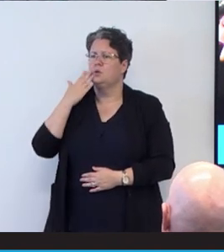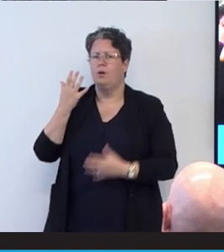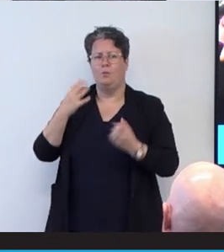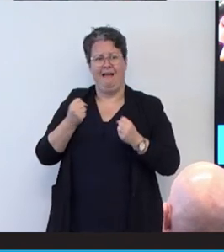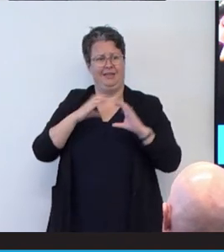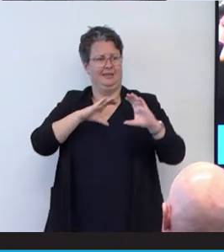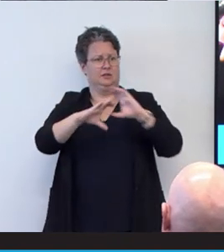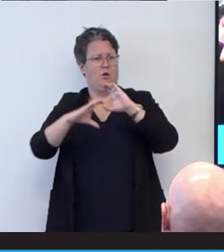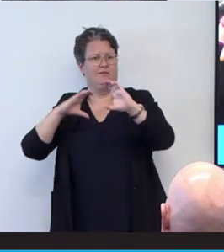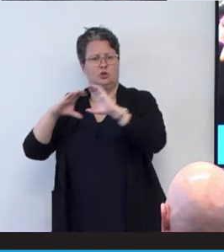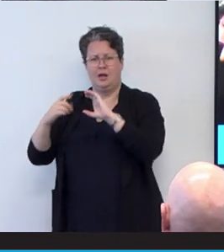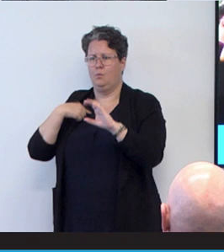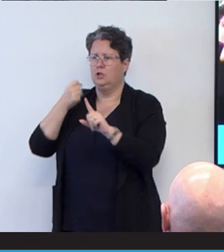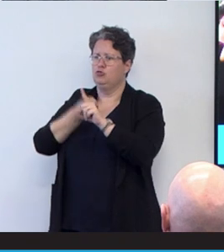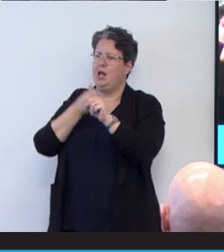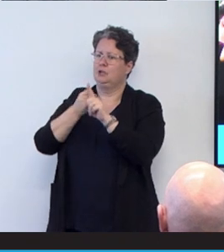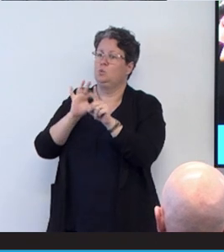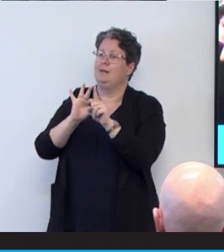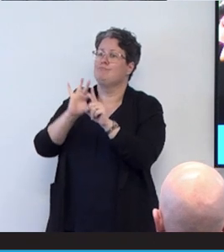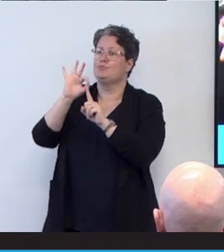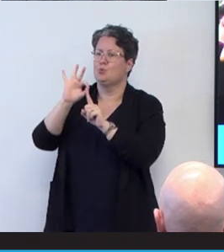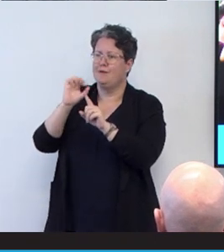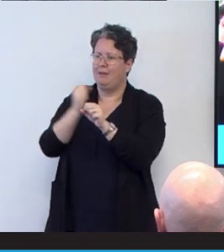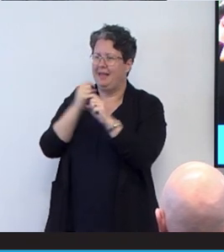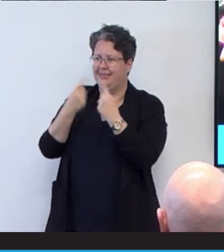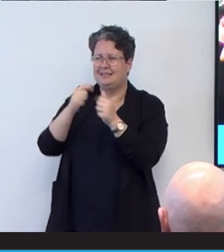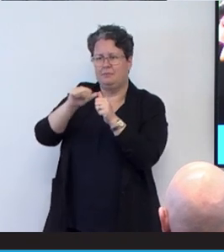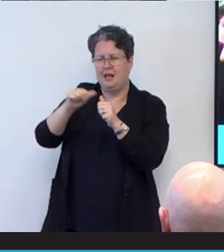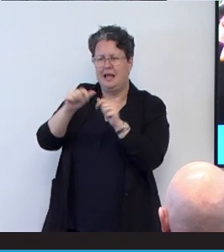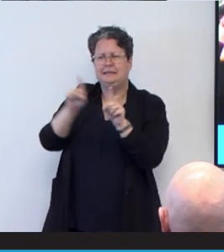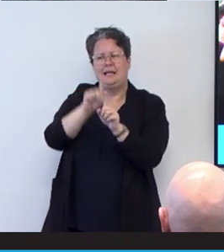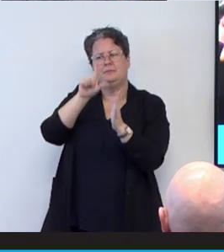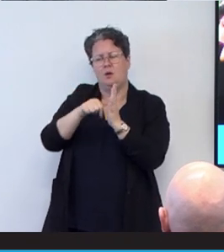we fight to make things better, I think we have to realize the gifts that we've